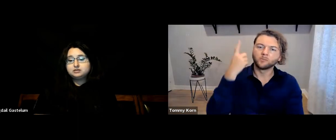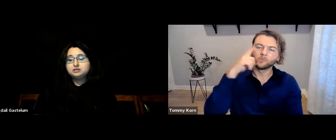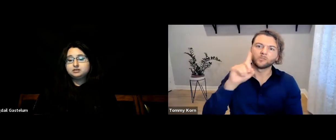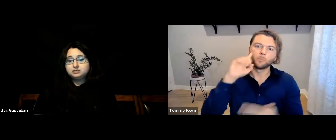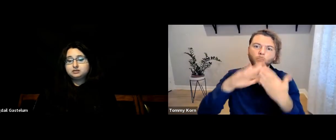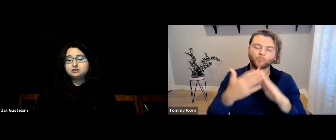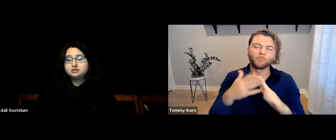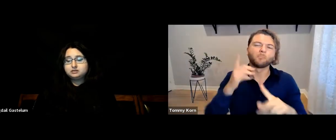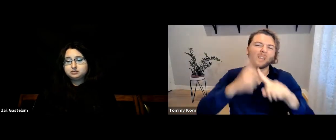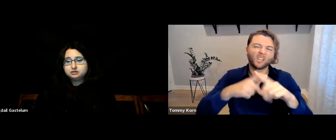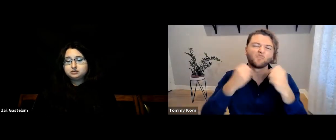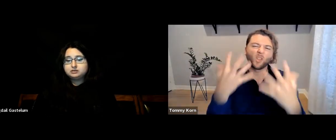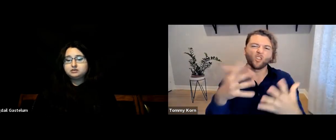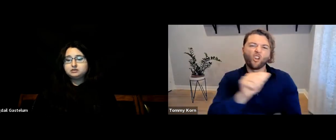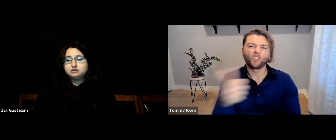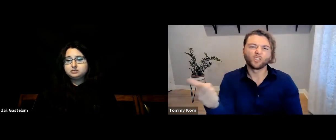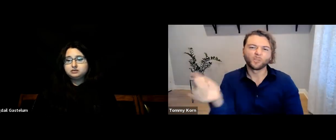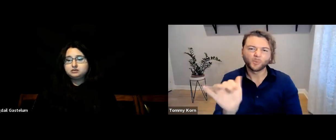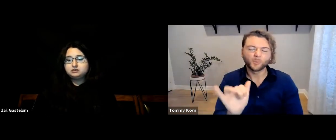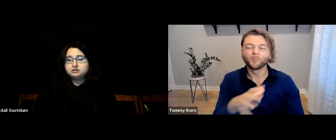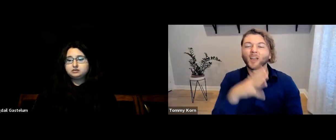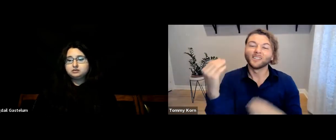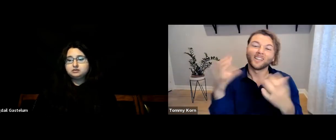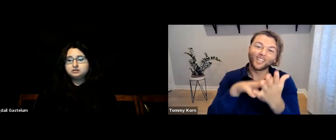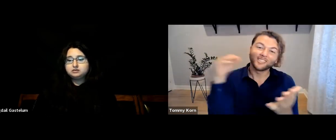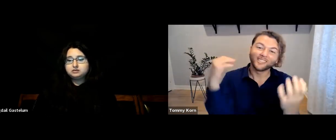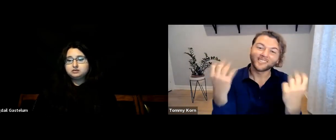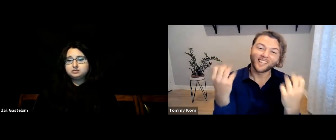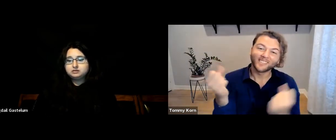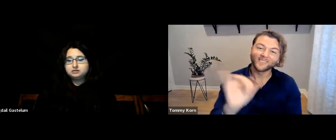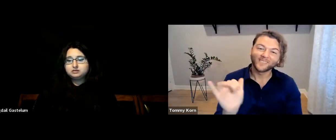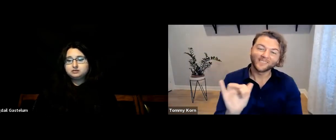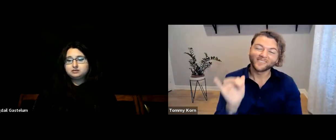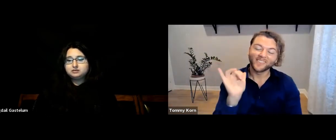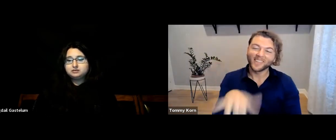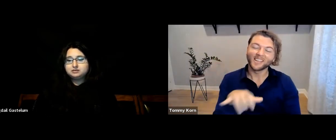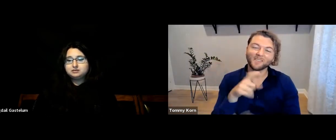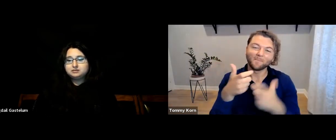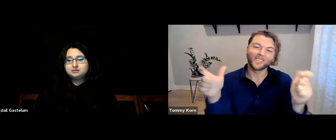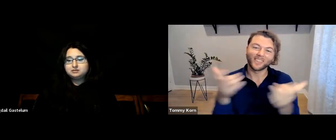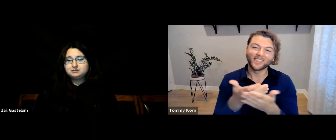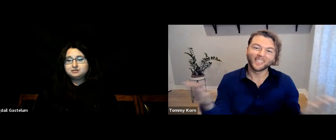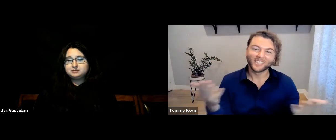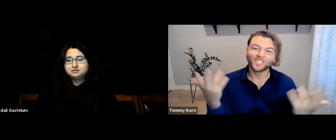for the Deaf community, alongside others. And of course, learning Sign Language is a big thing too!